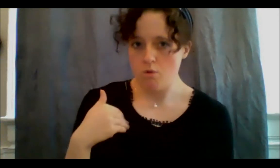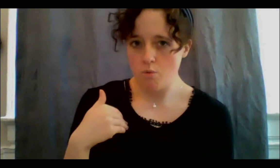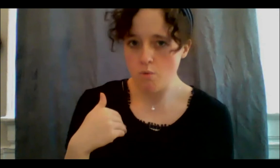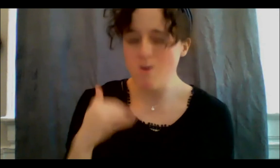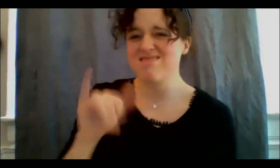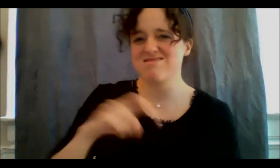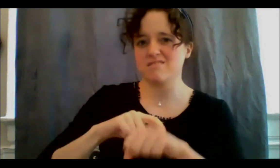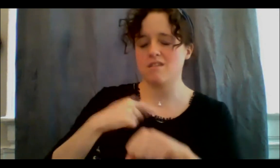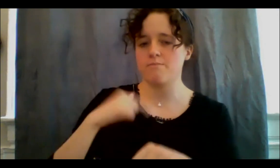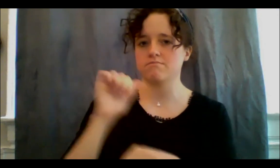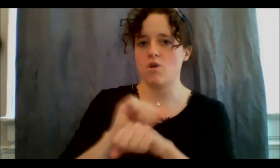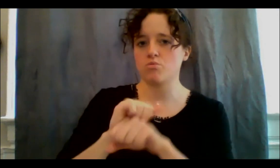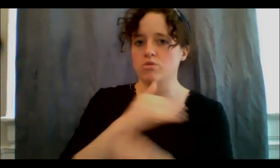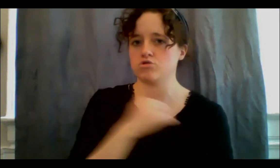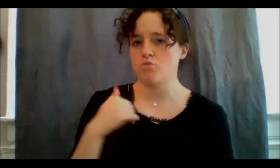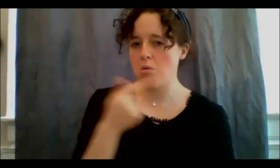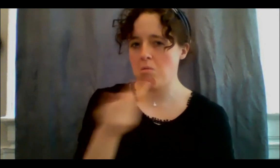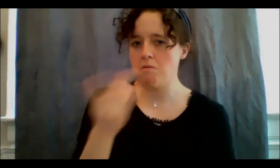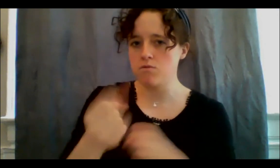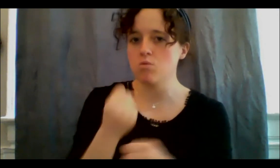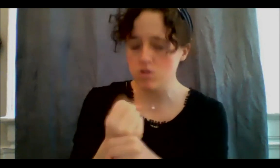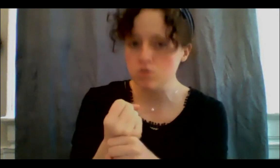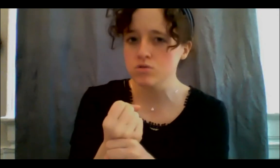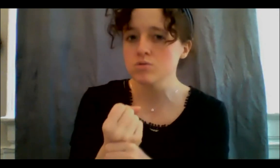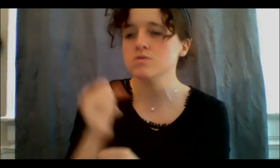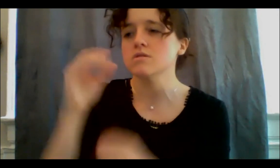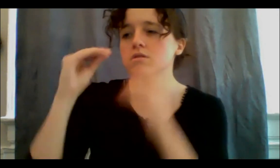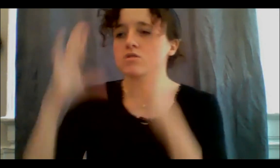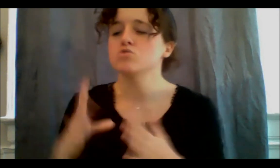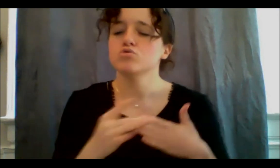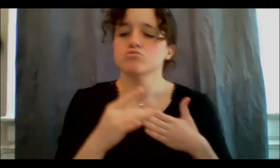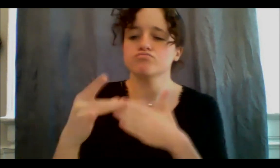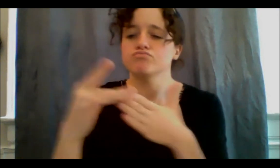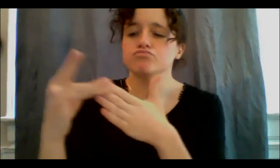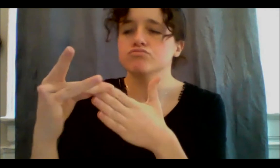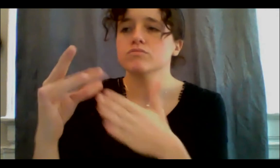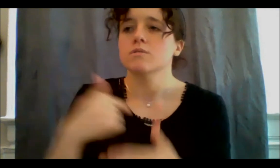guiding me through the process of learning my identity, because as many of you may